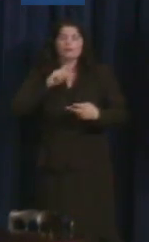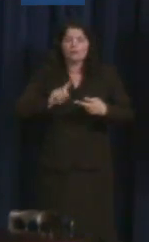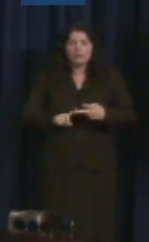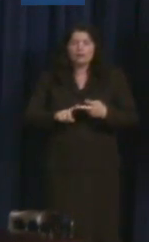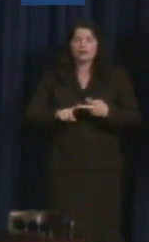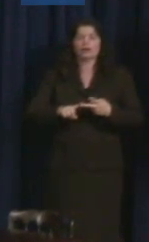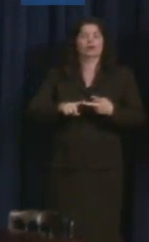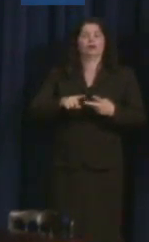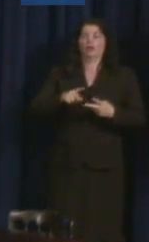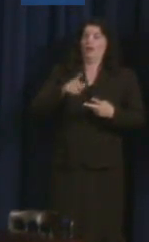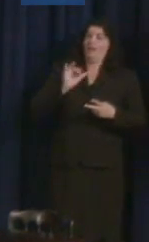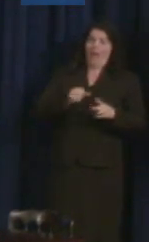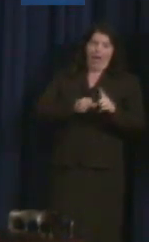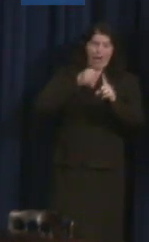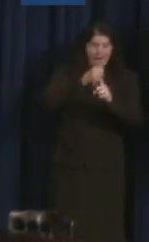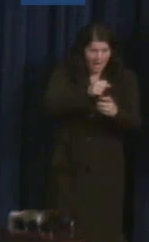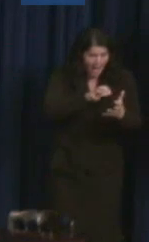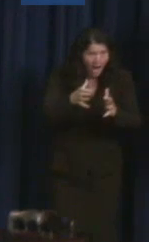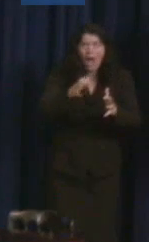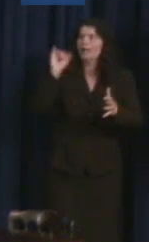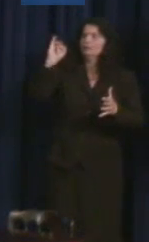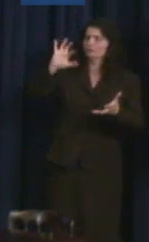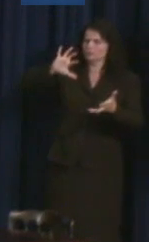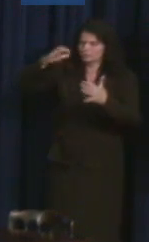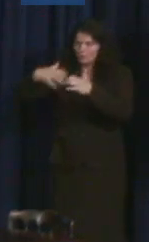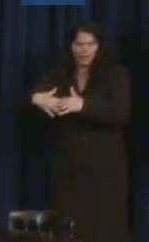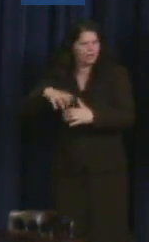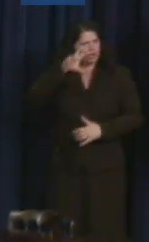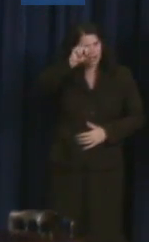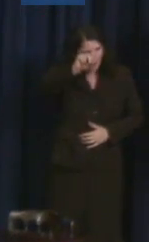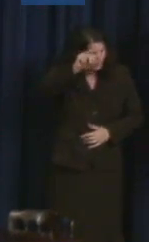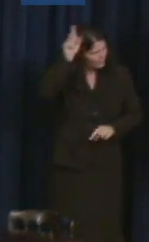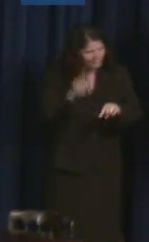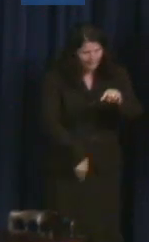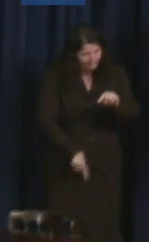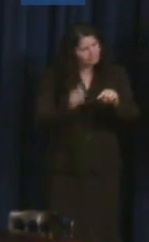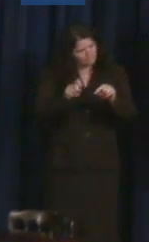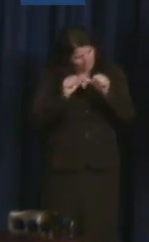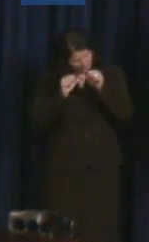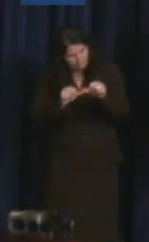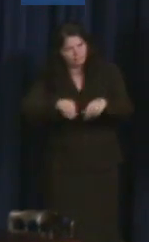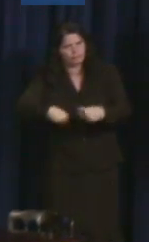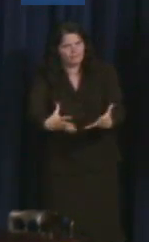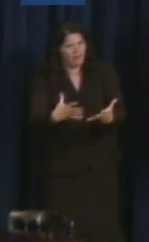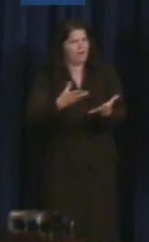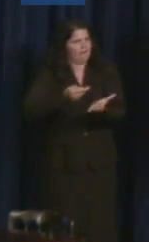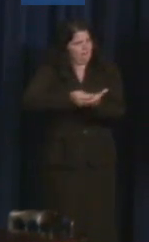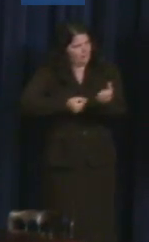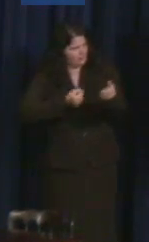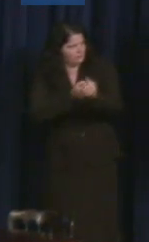Historically insurance was not available and now for every single American having been tested not once, but